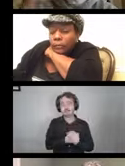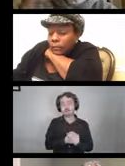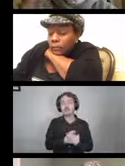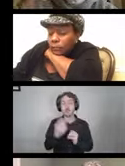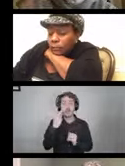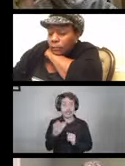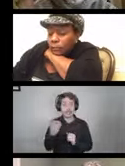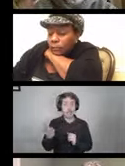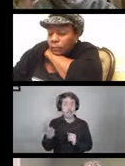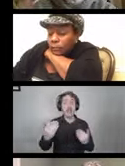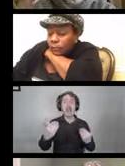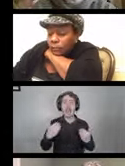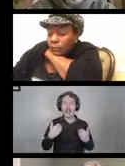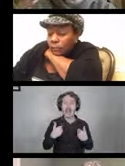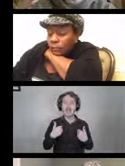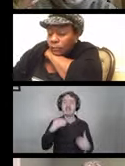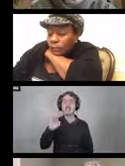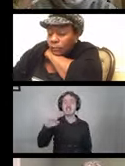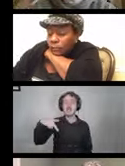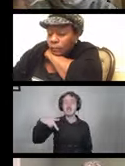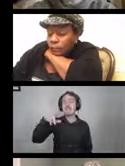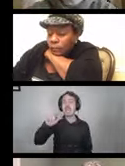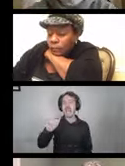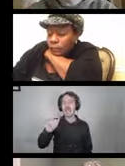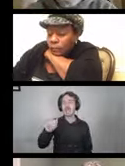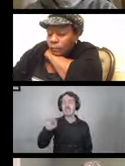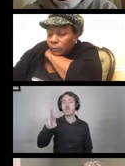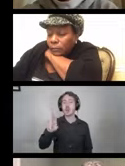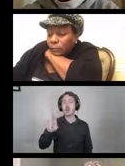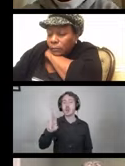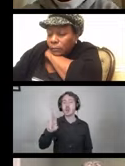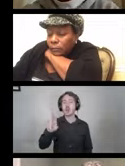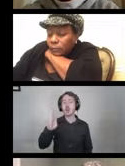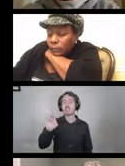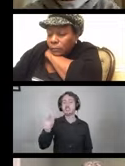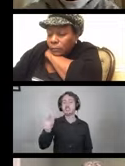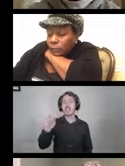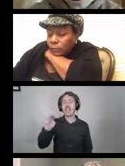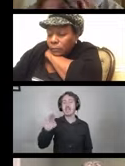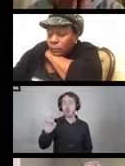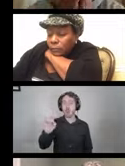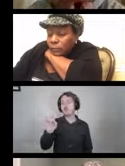the arrow shows EPA RegNO and numbers there.